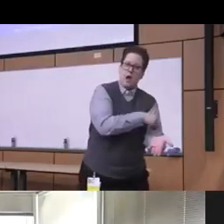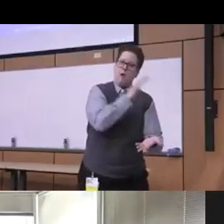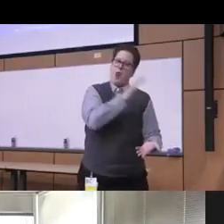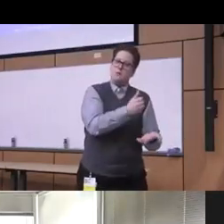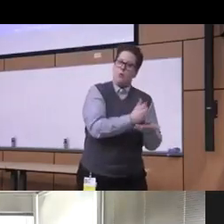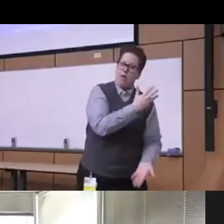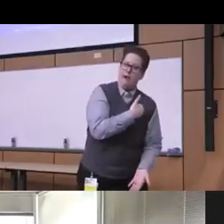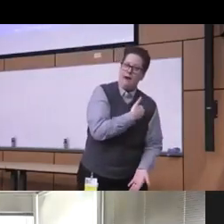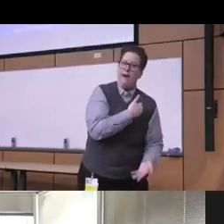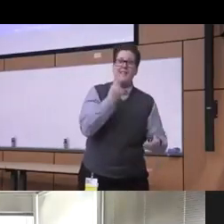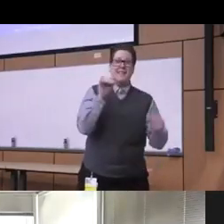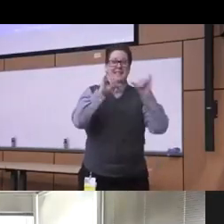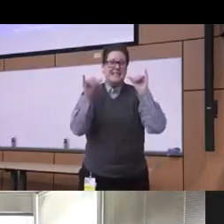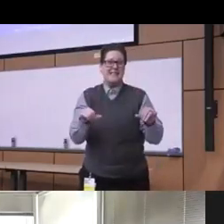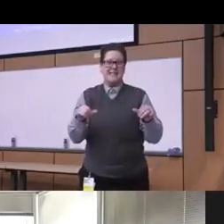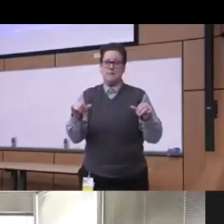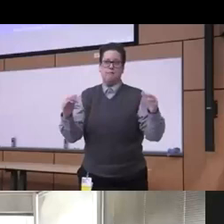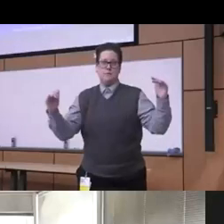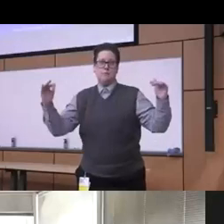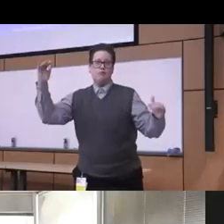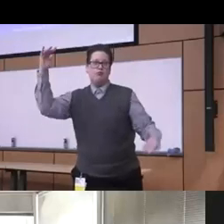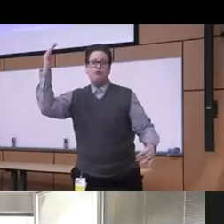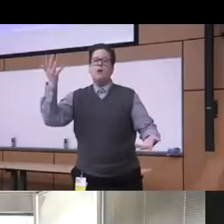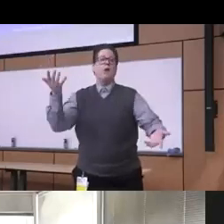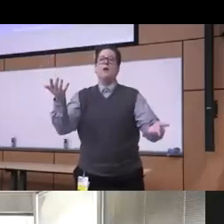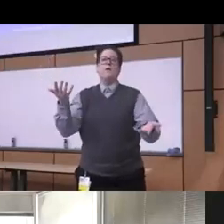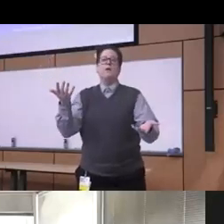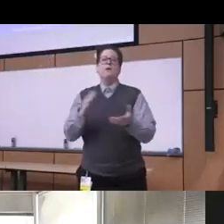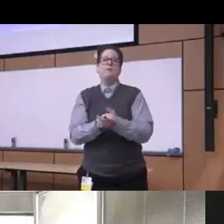that govern our lives and we're talking about you know a lot of them are really part of the